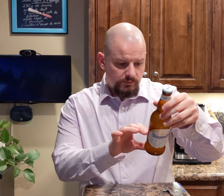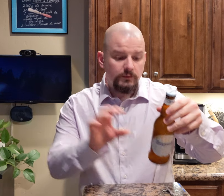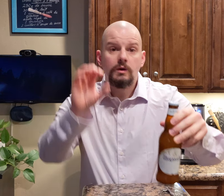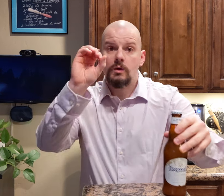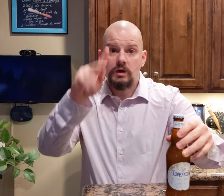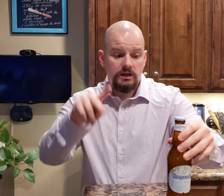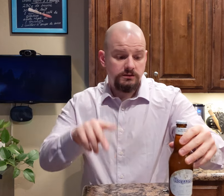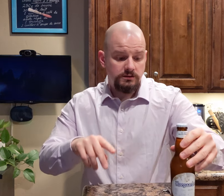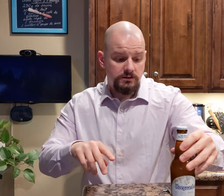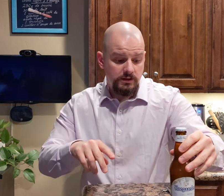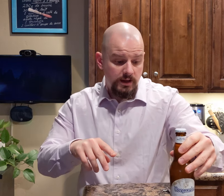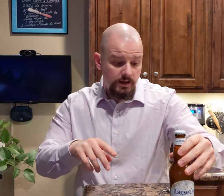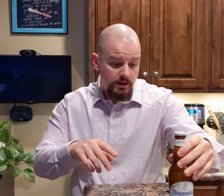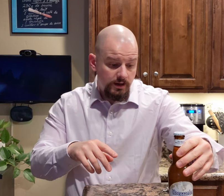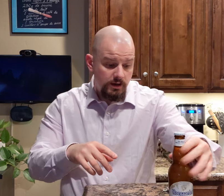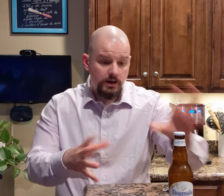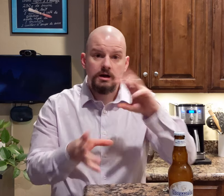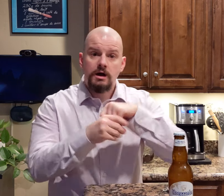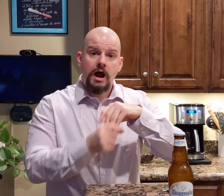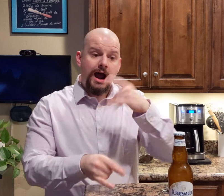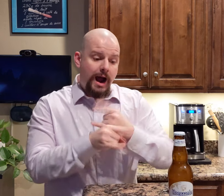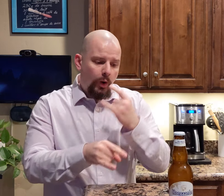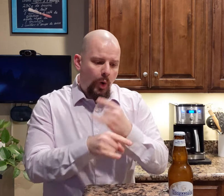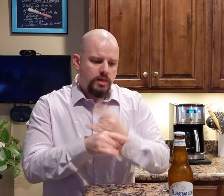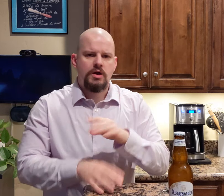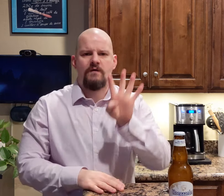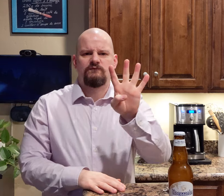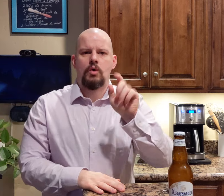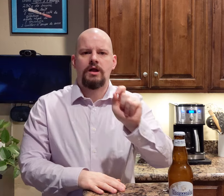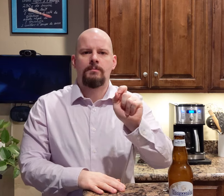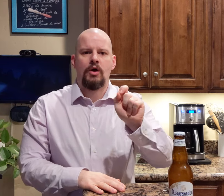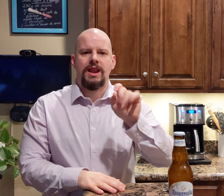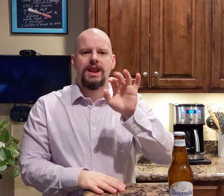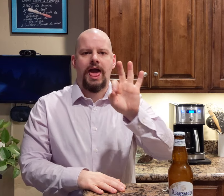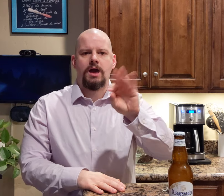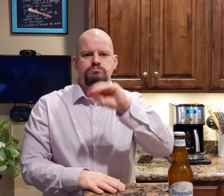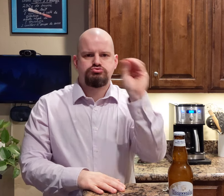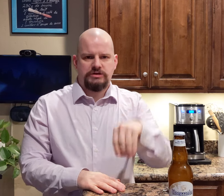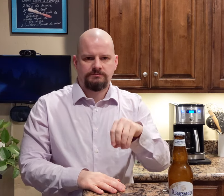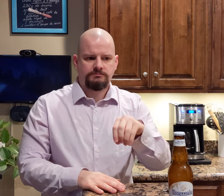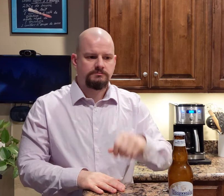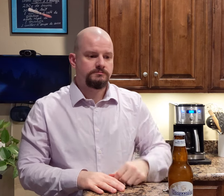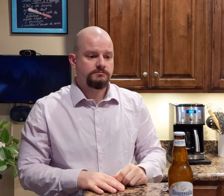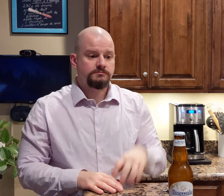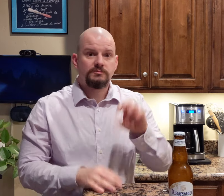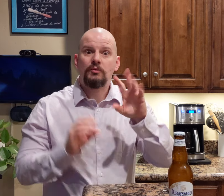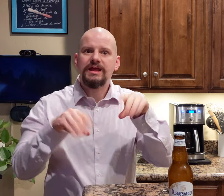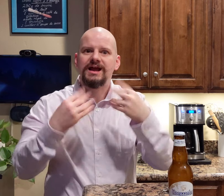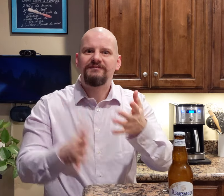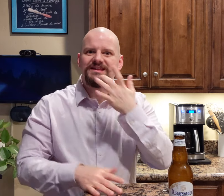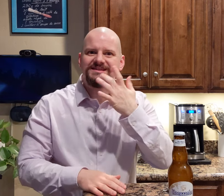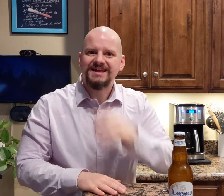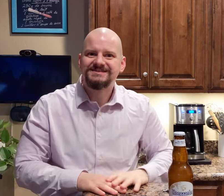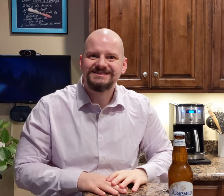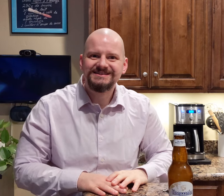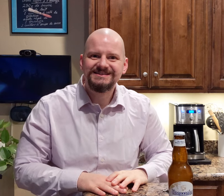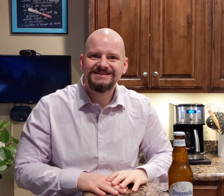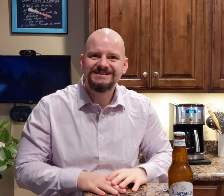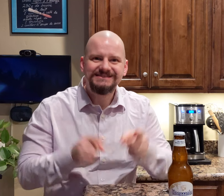OK... The alcohol is 4.9%. Let's give a taste!